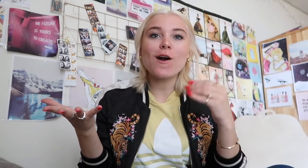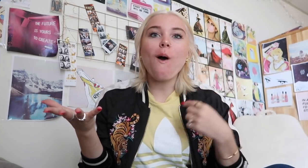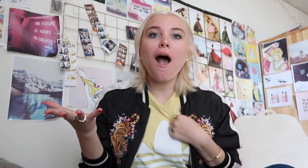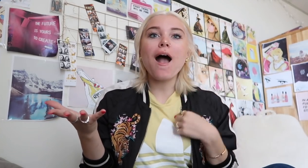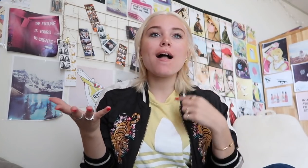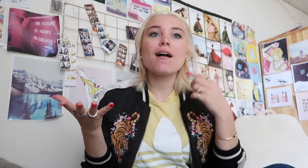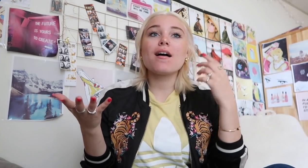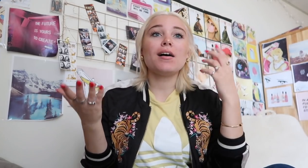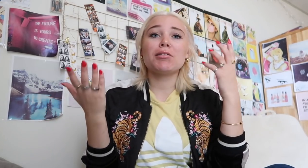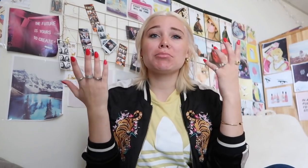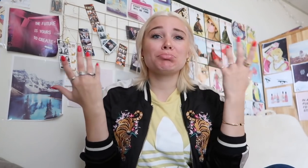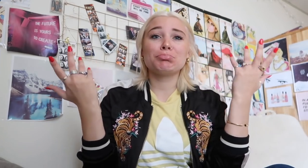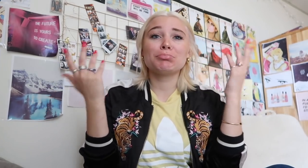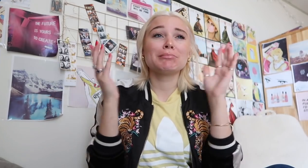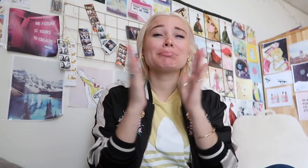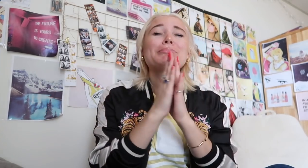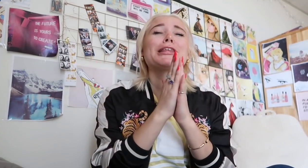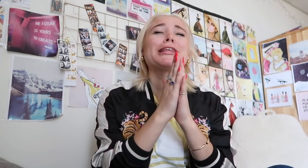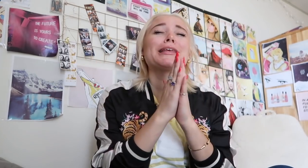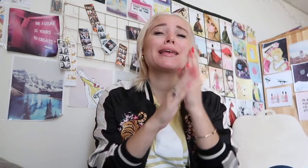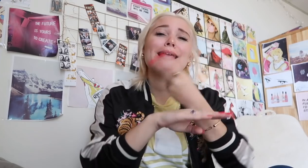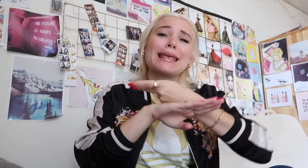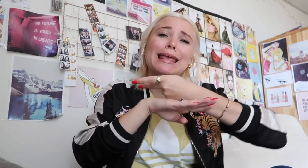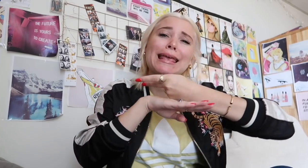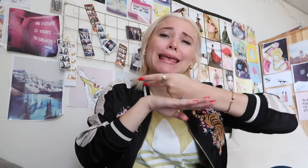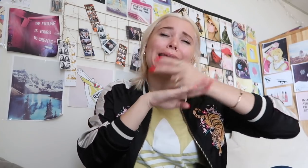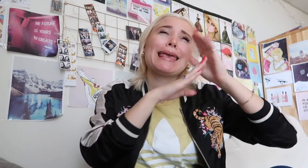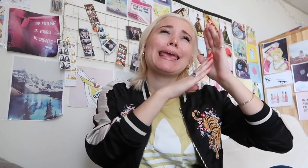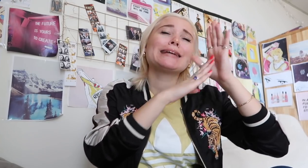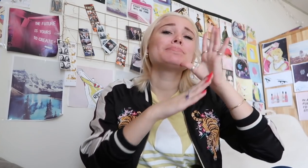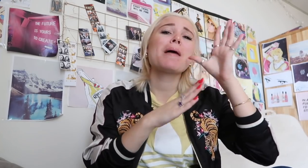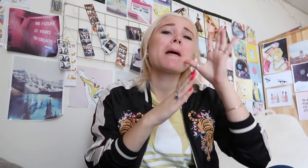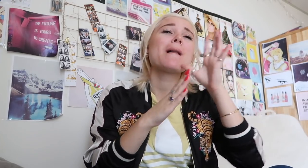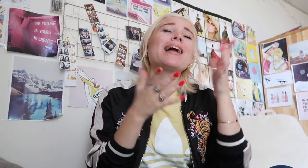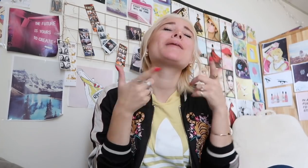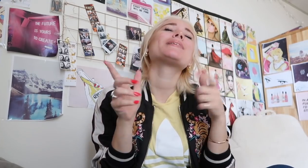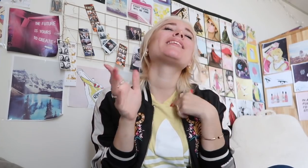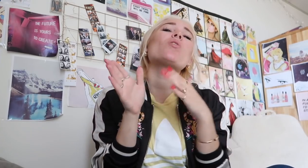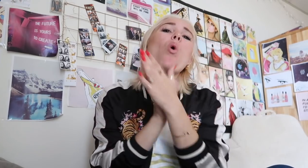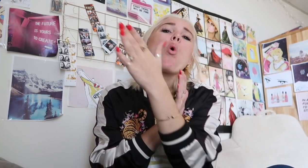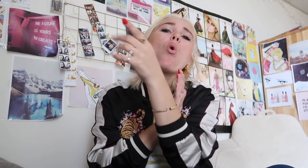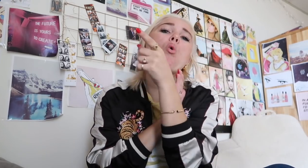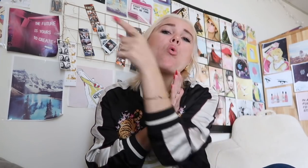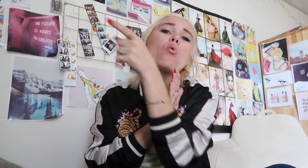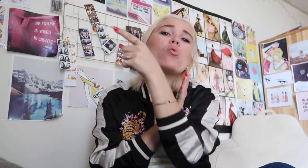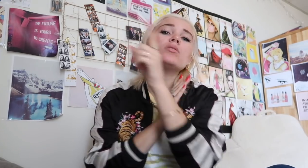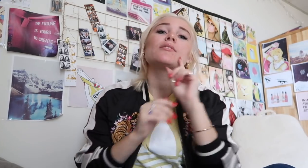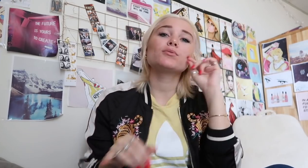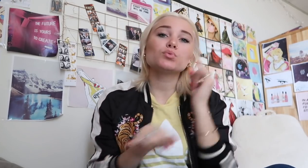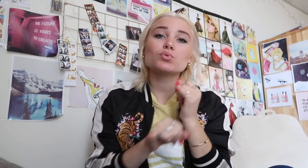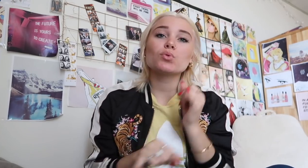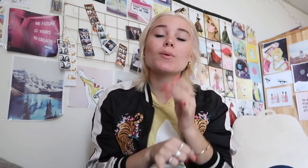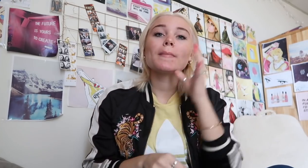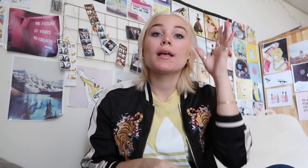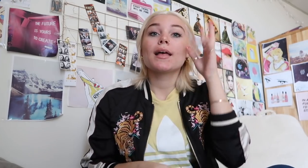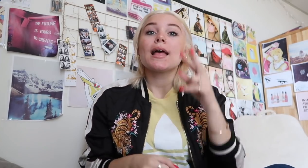I ended up begging my parents to let me go to deaf school